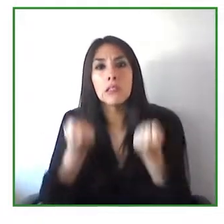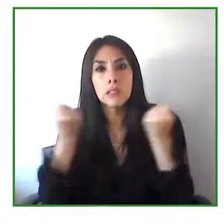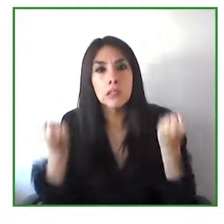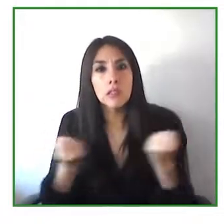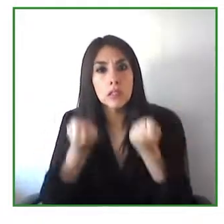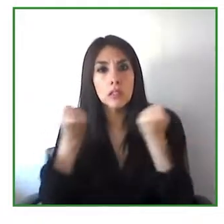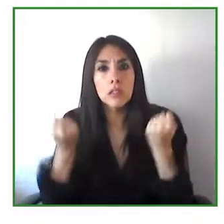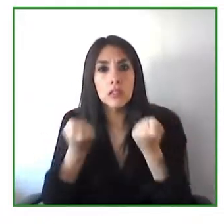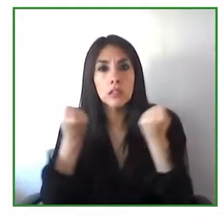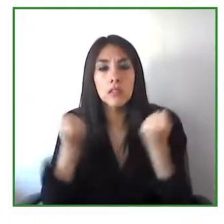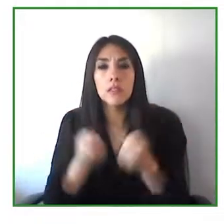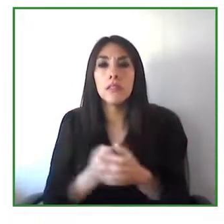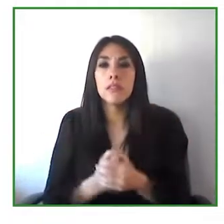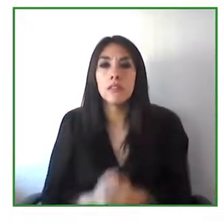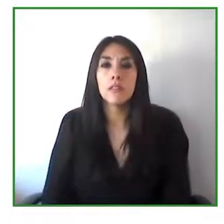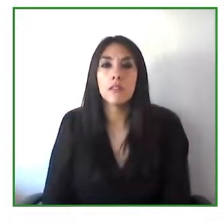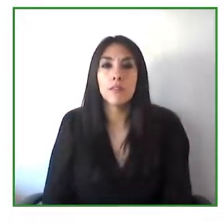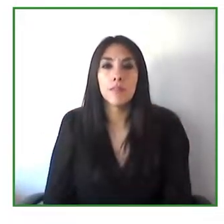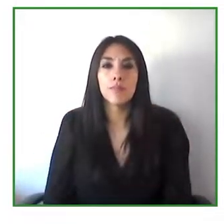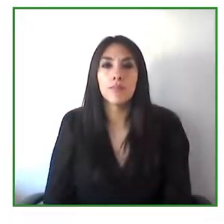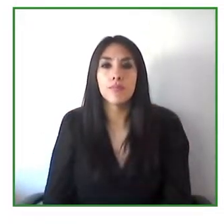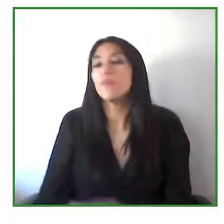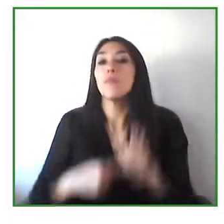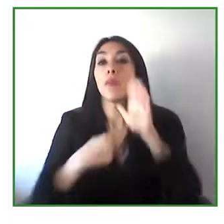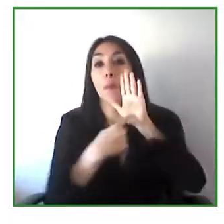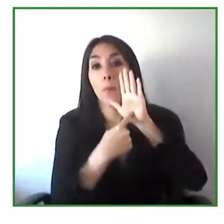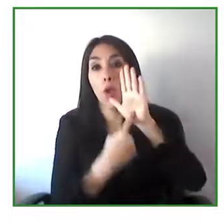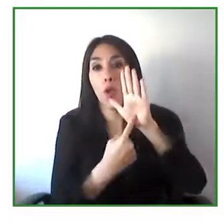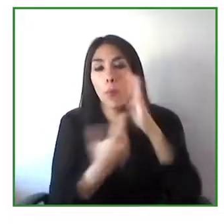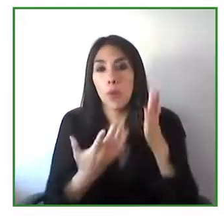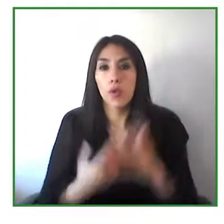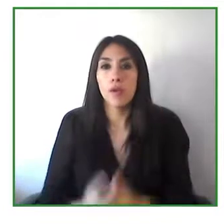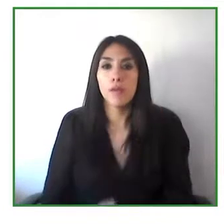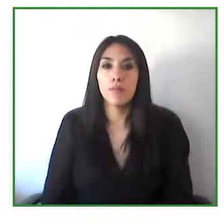an accessible software or interface and a choice of a non-accessible piece of